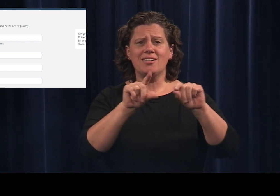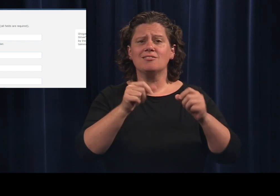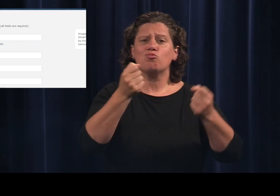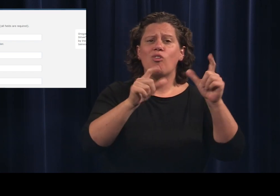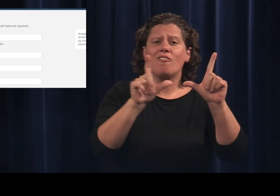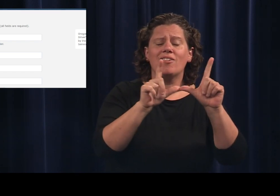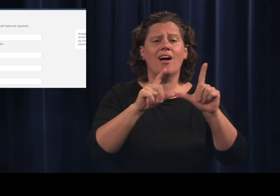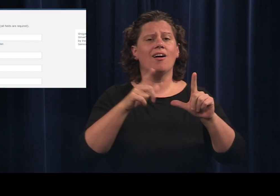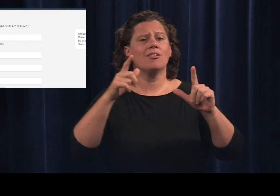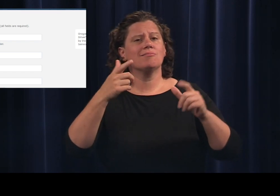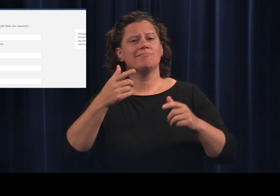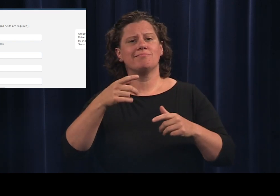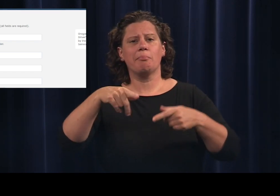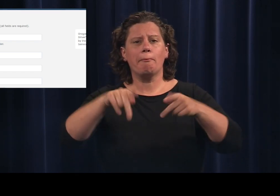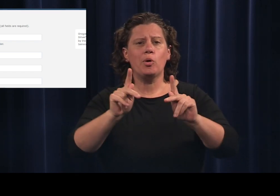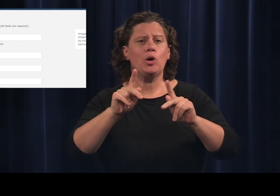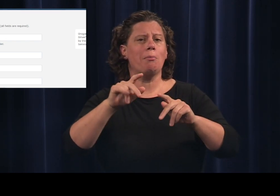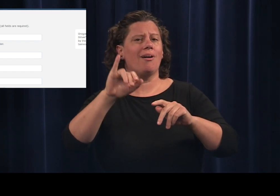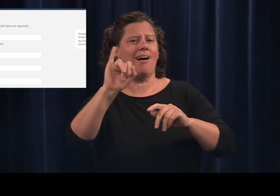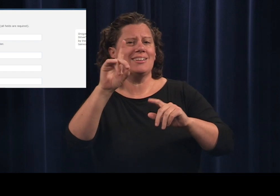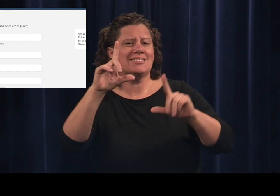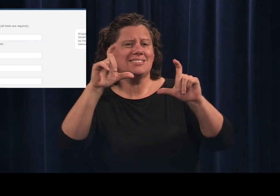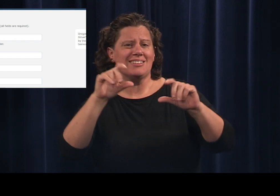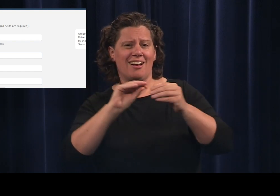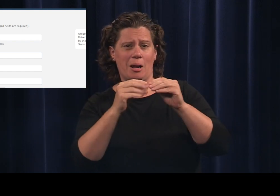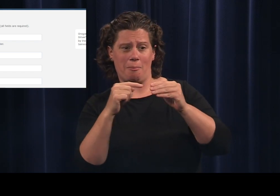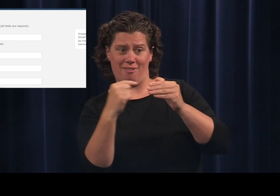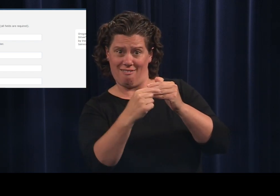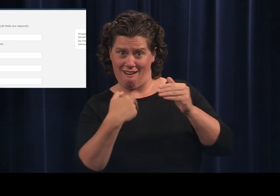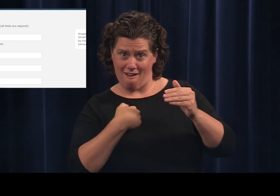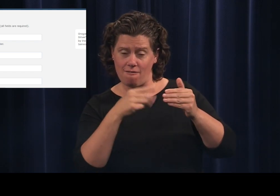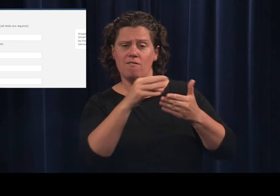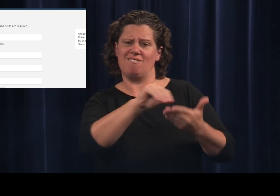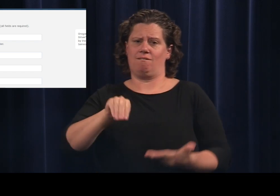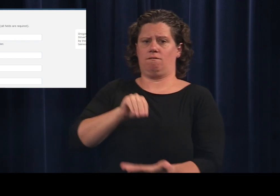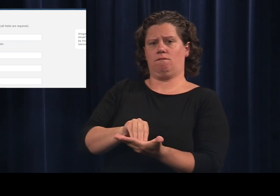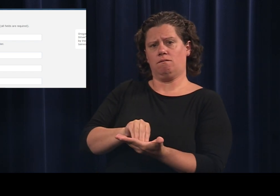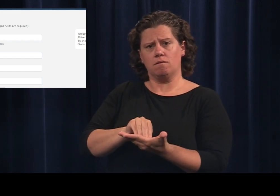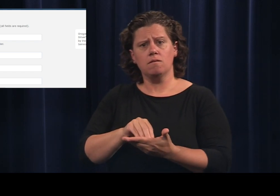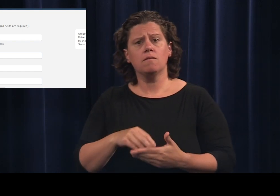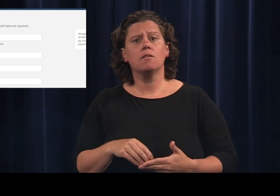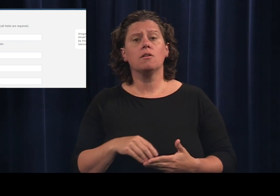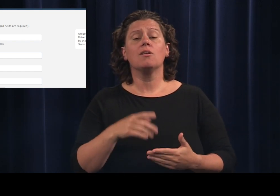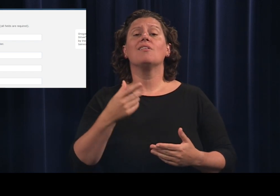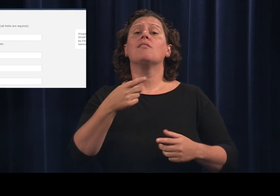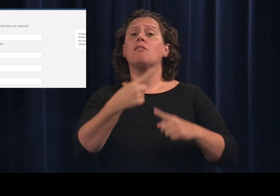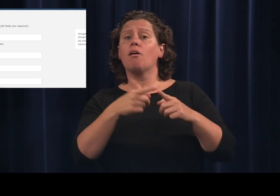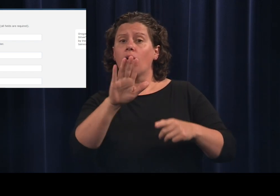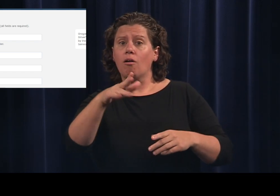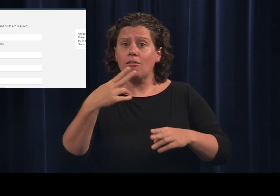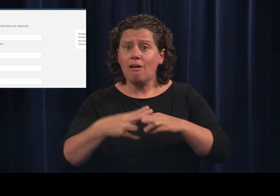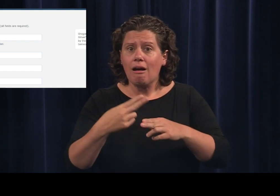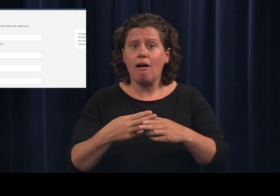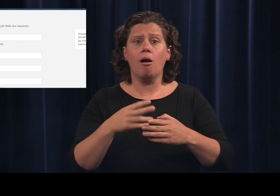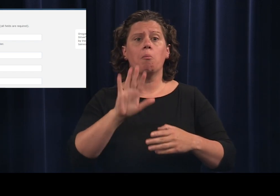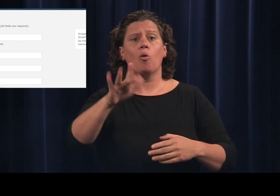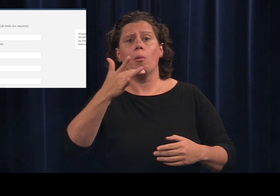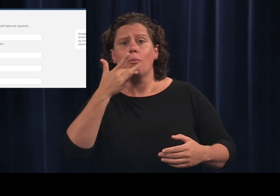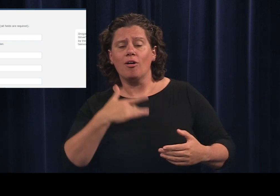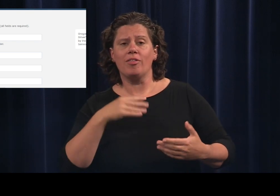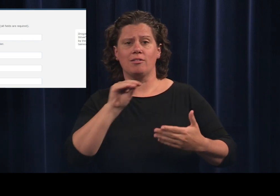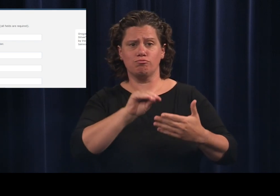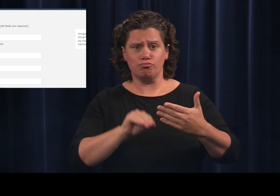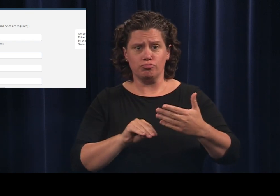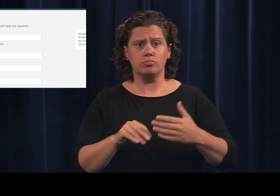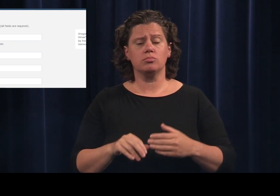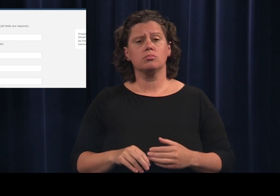along with your name and your date of birth.